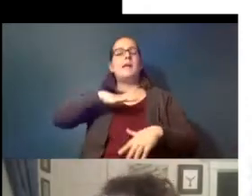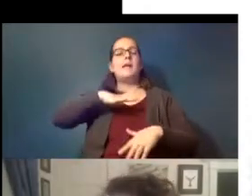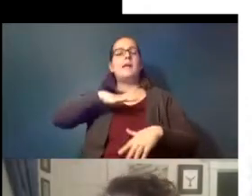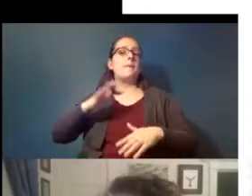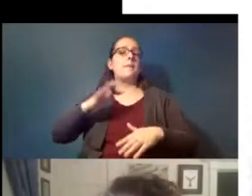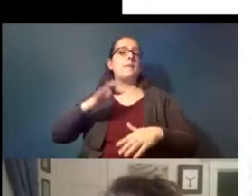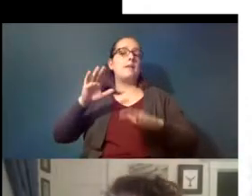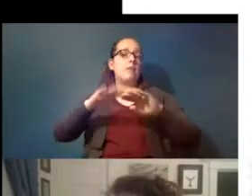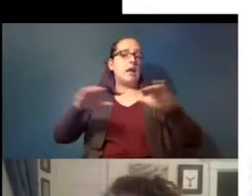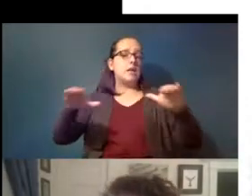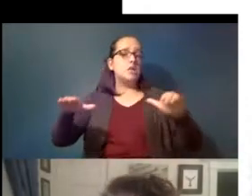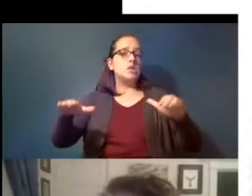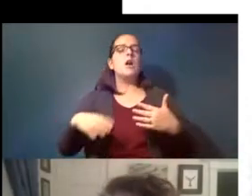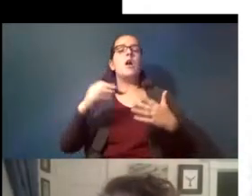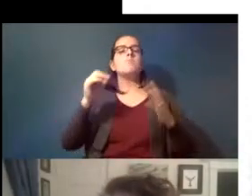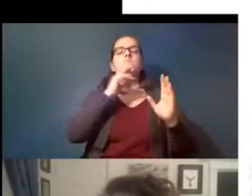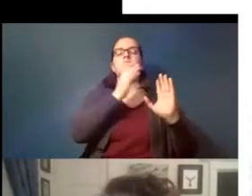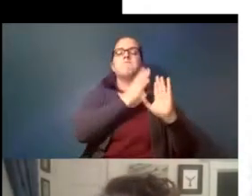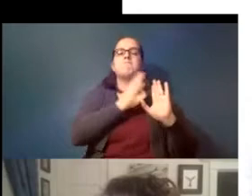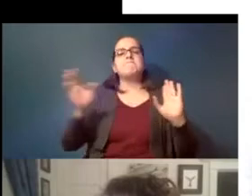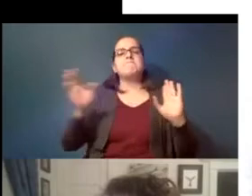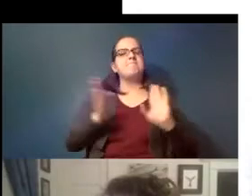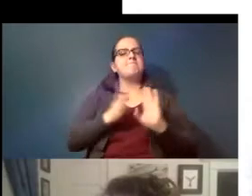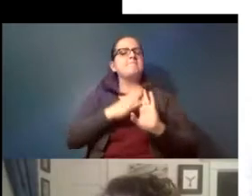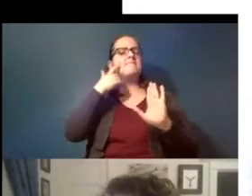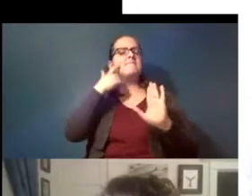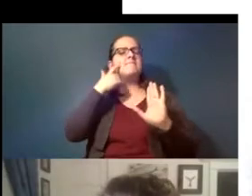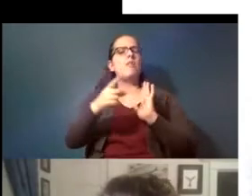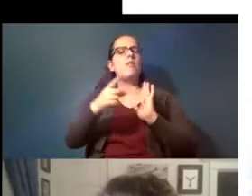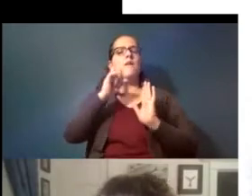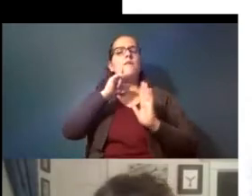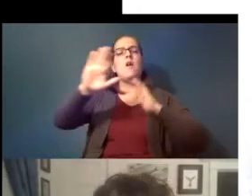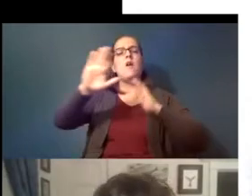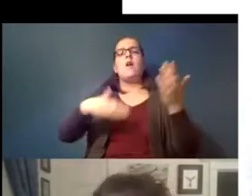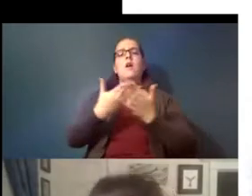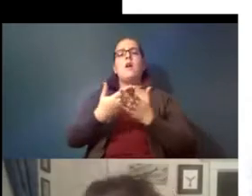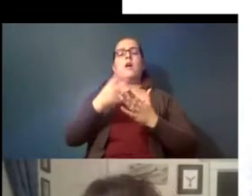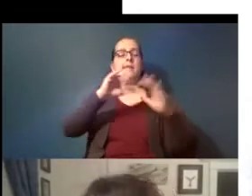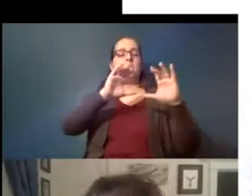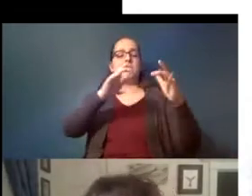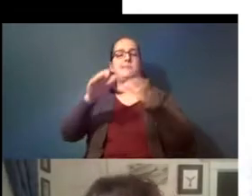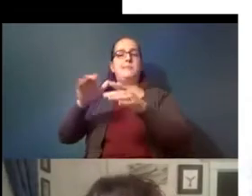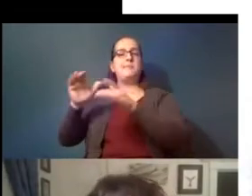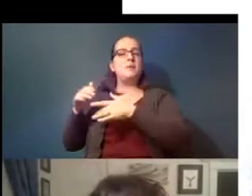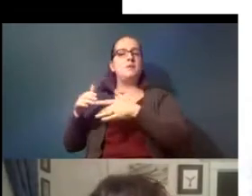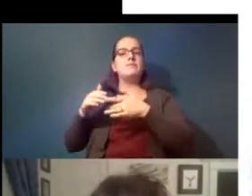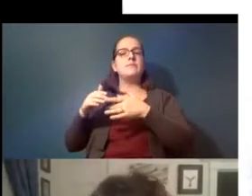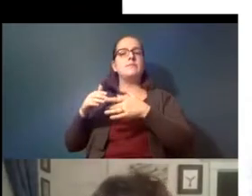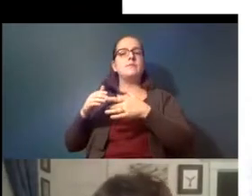and across the board what they found was that for all those groups air is the highest source